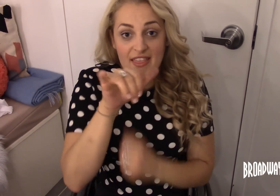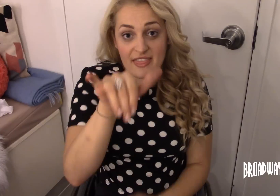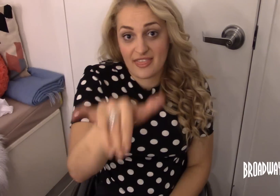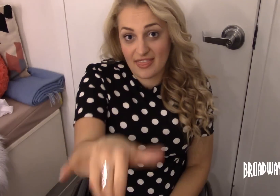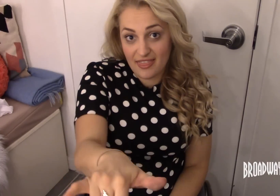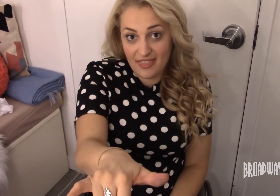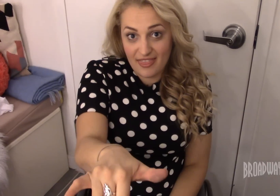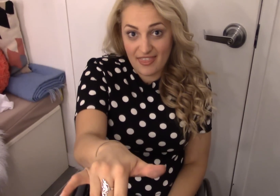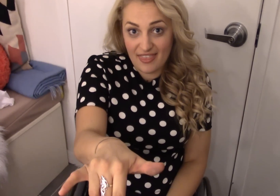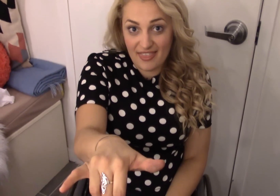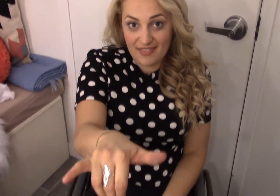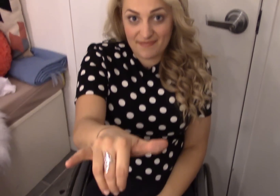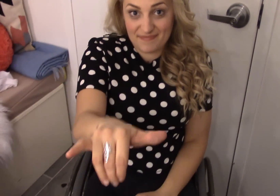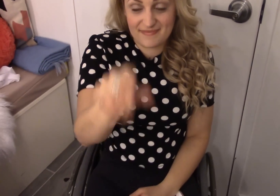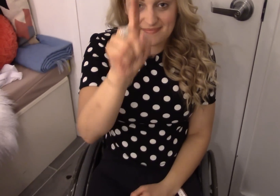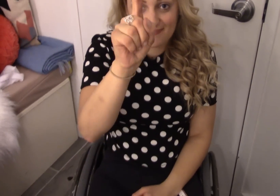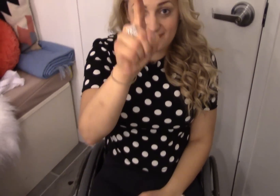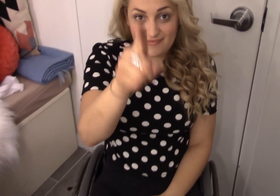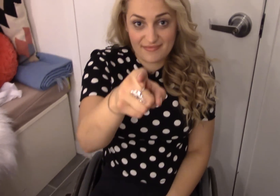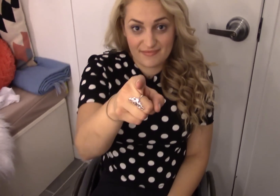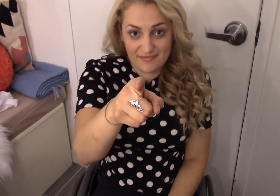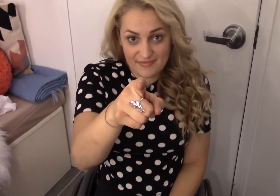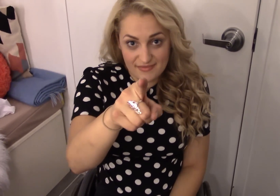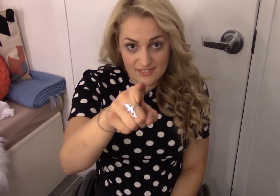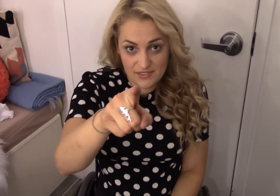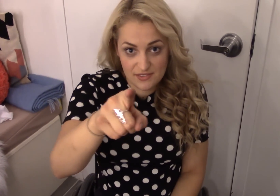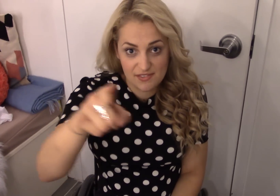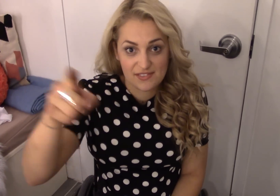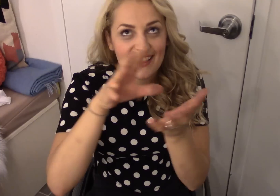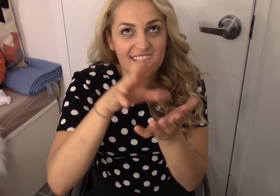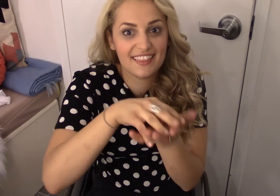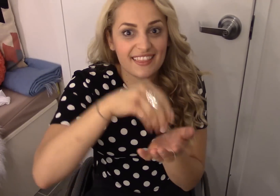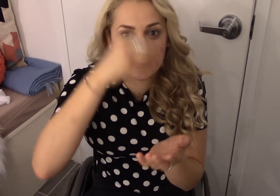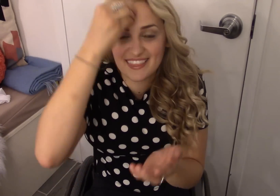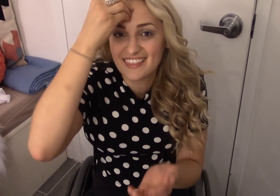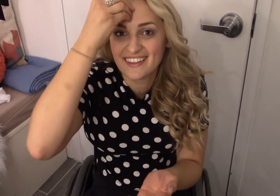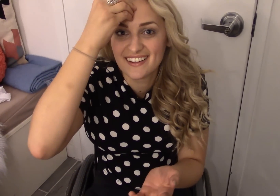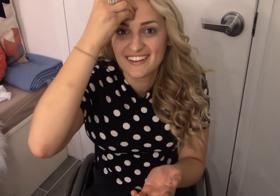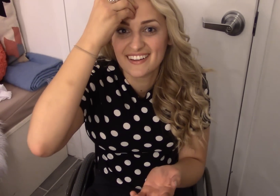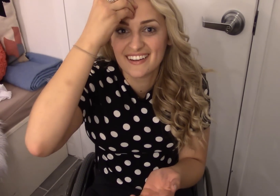this. You.